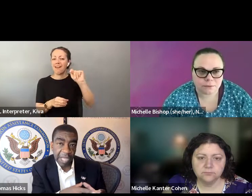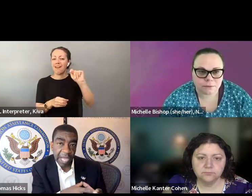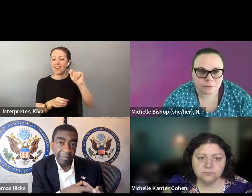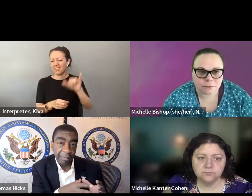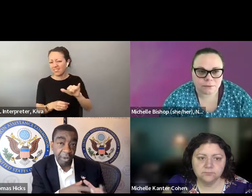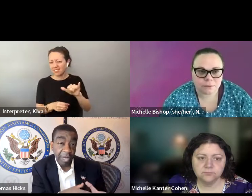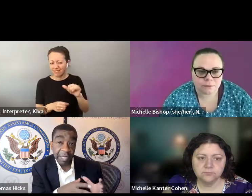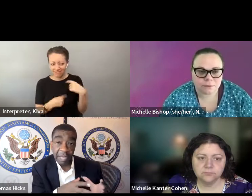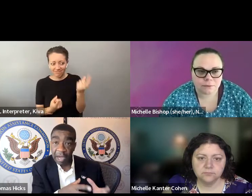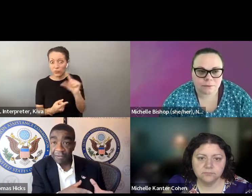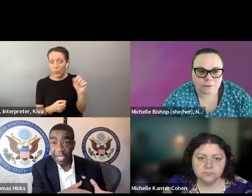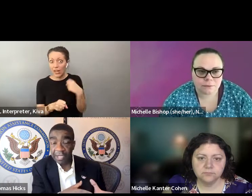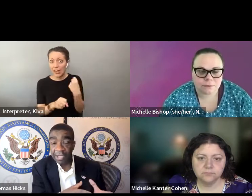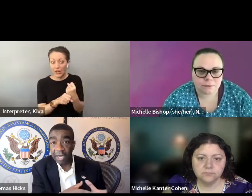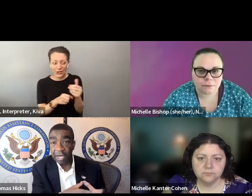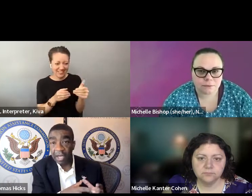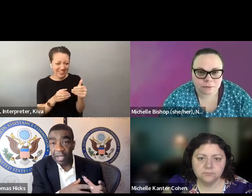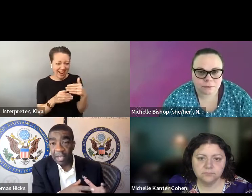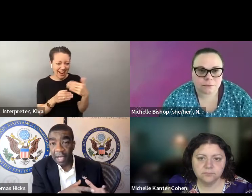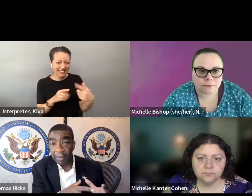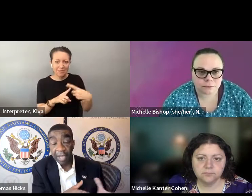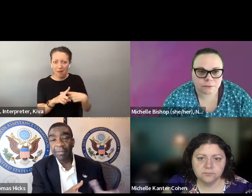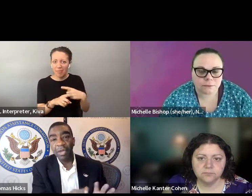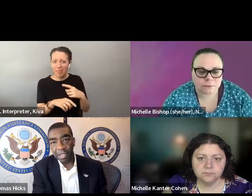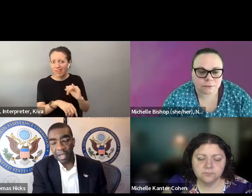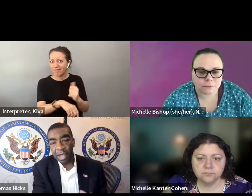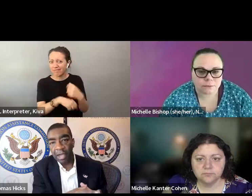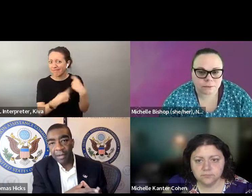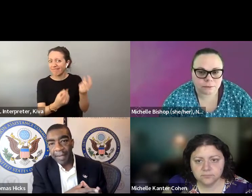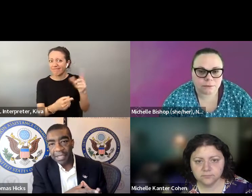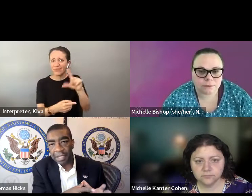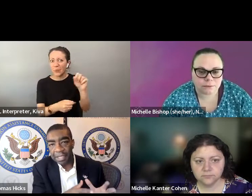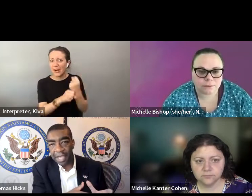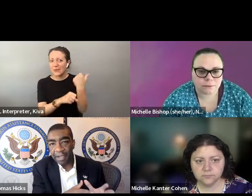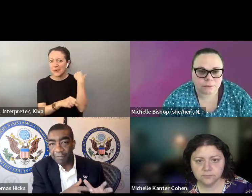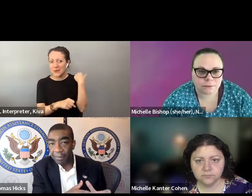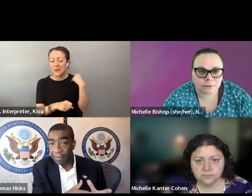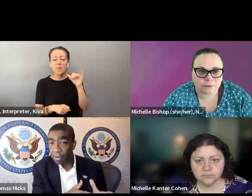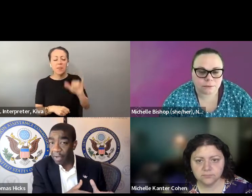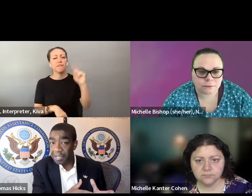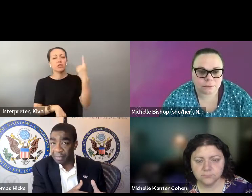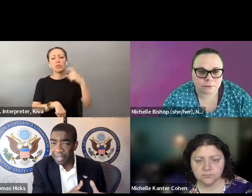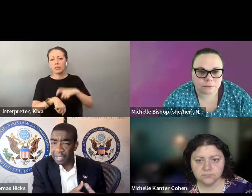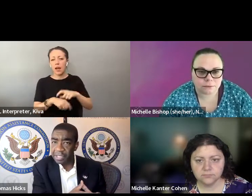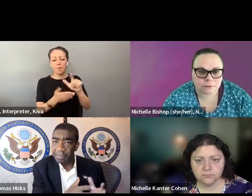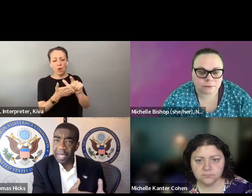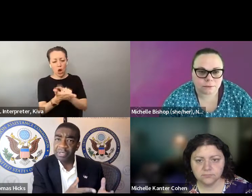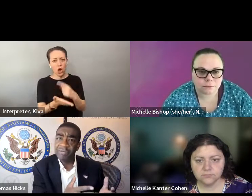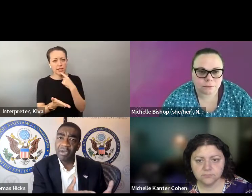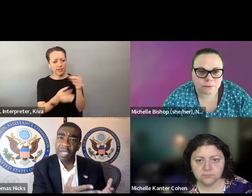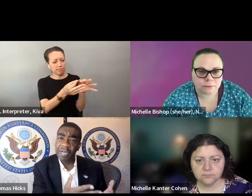Well, there's obviously the Americans with Disabilities Act, but I would say for voting purposes, they help America Vote act which will turn 20 next month. which will turn 20 next month , was the first time put in